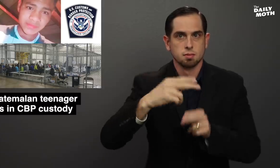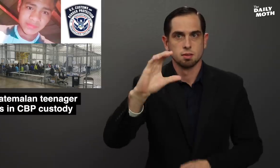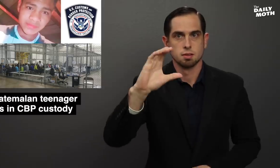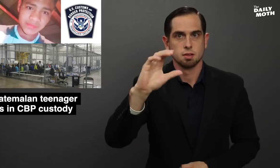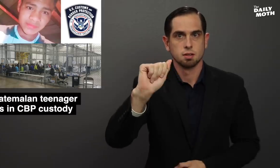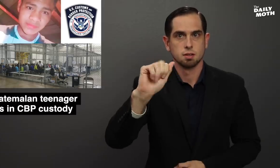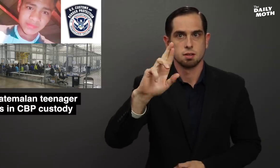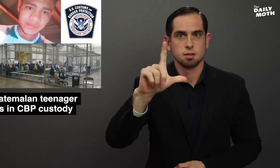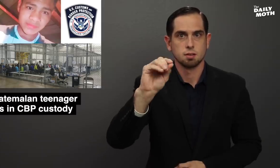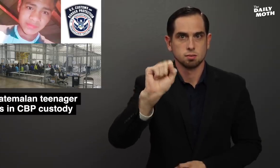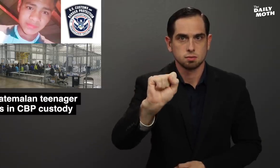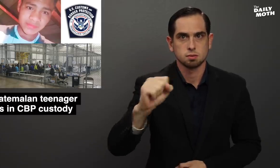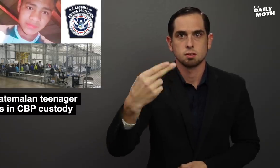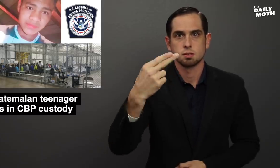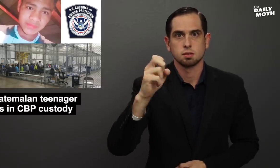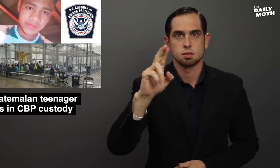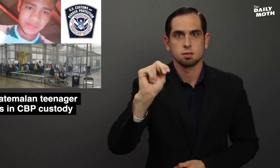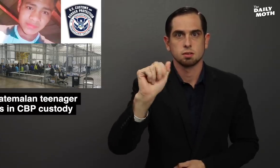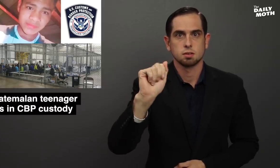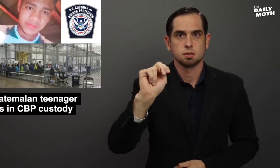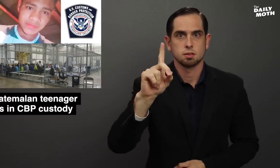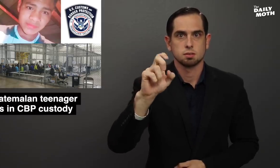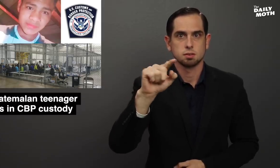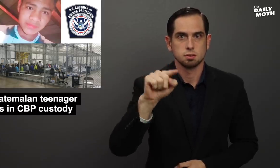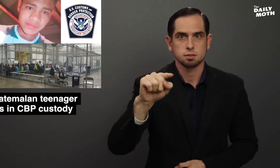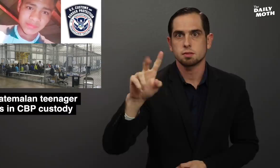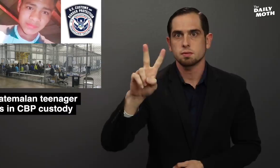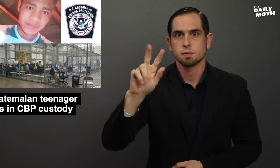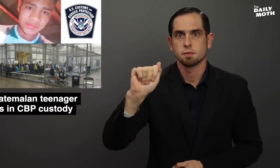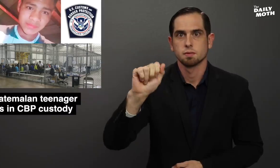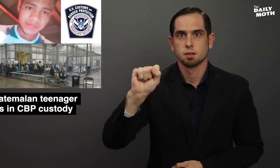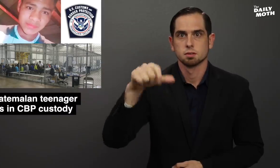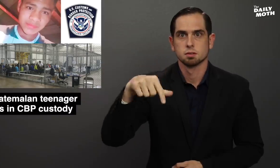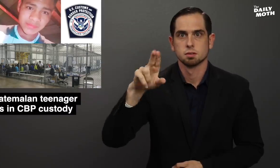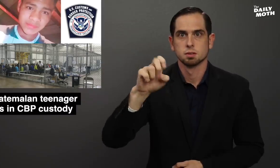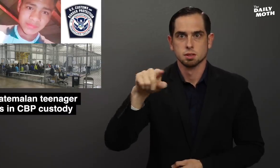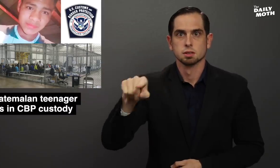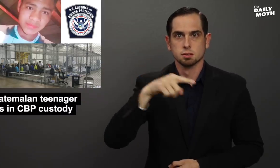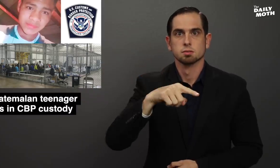Carlos Hernandez Vasquez,